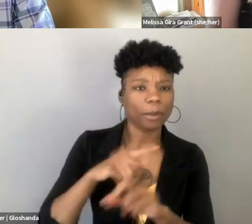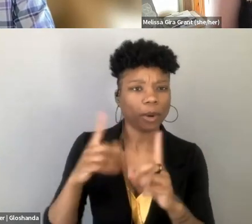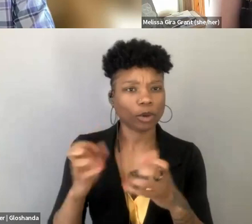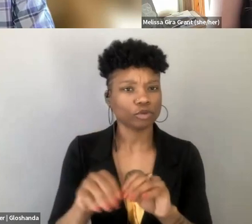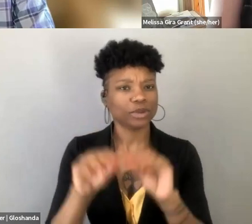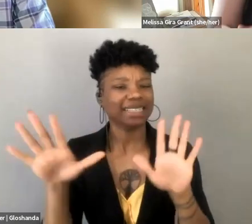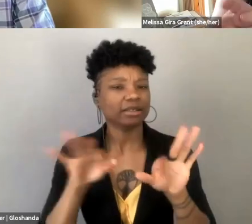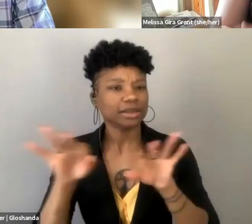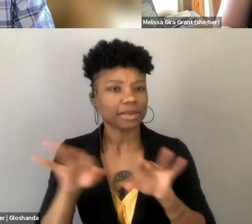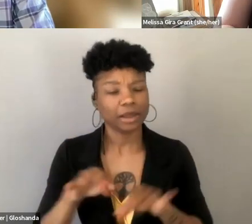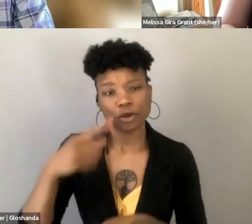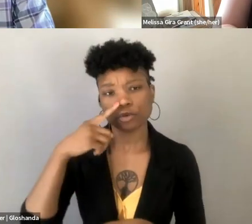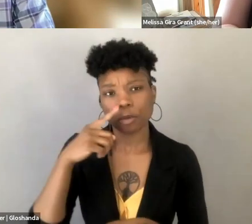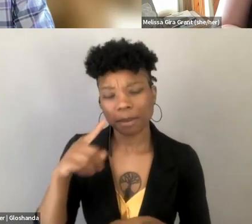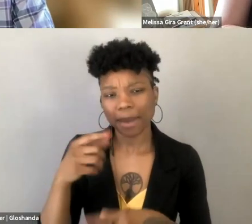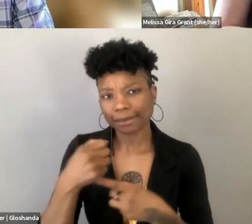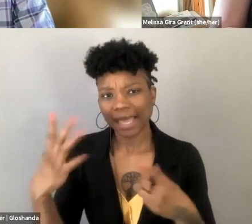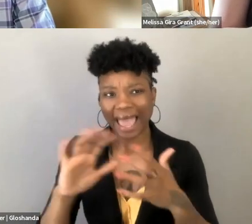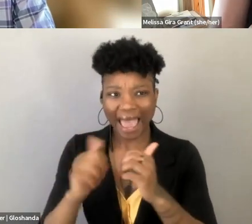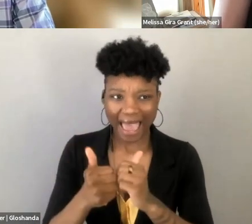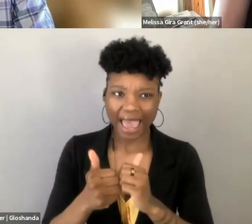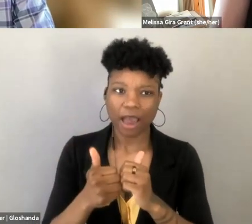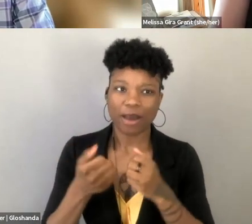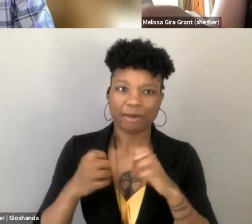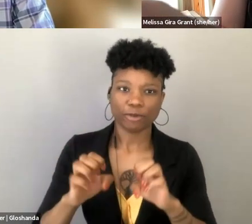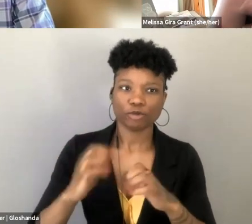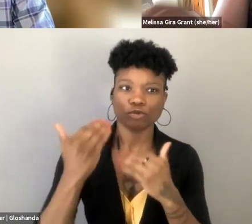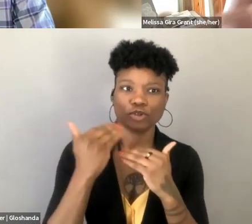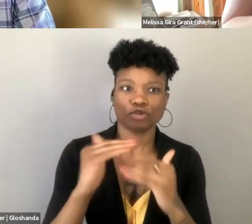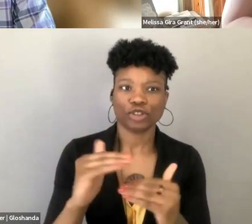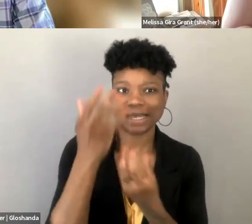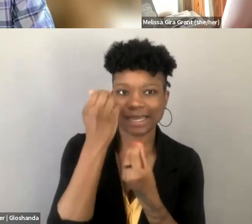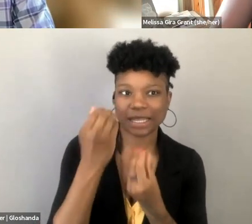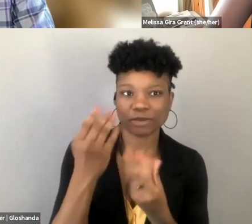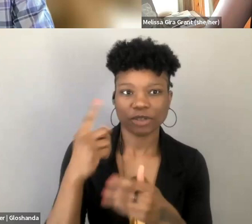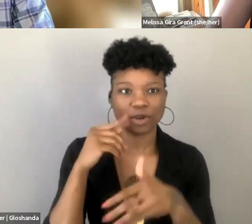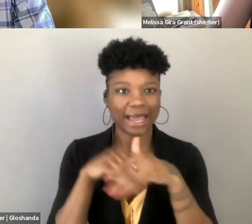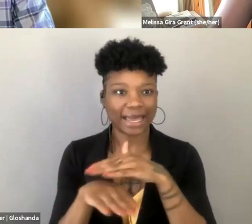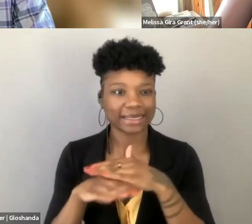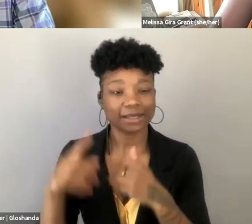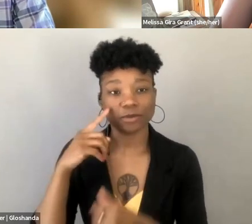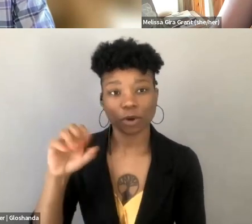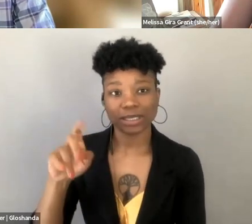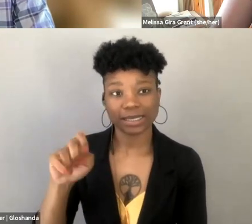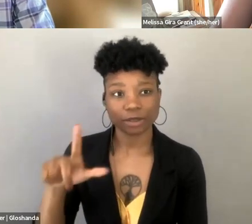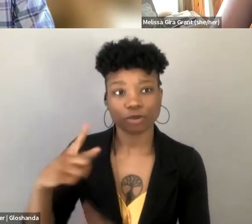how efforts to restrict information and access to sexual and reproductive healthcare played out in this context in the past,